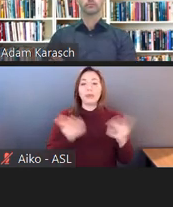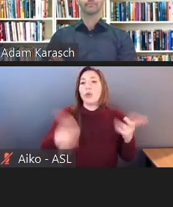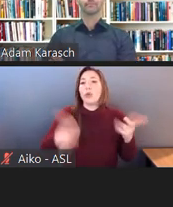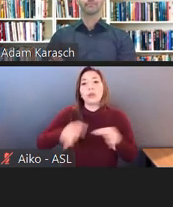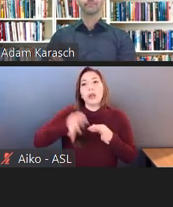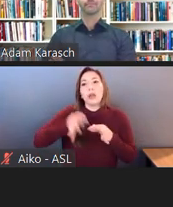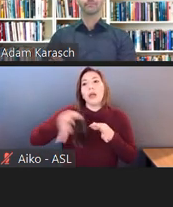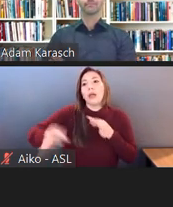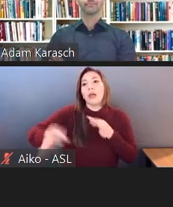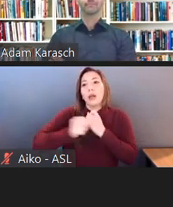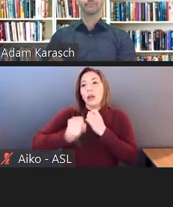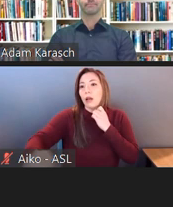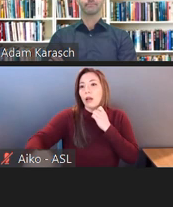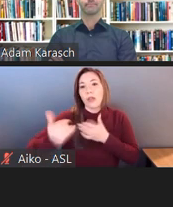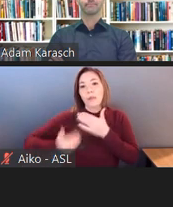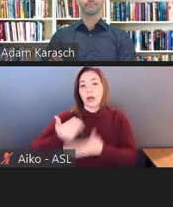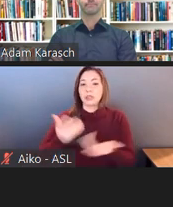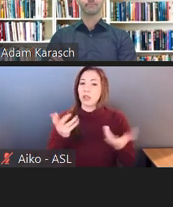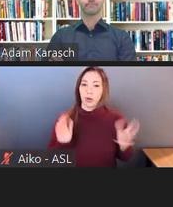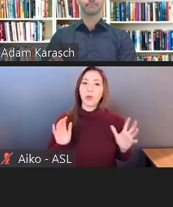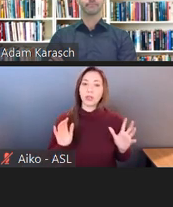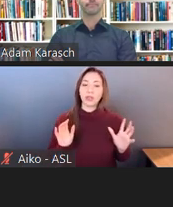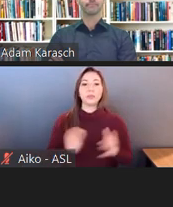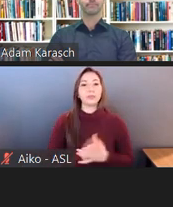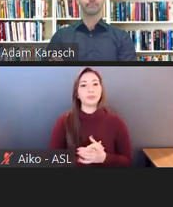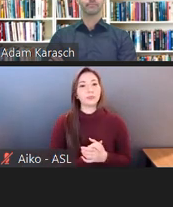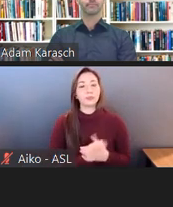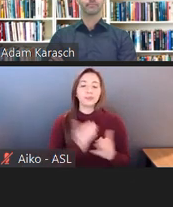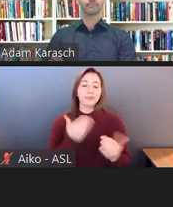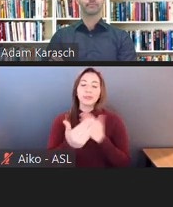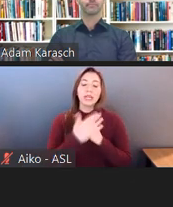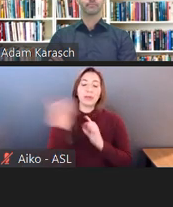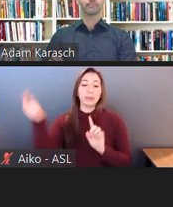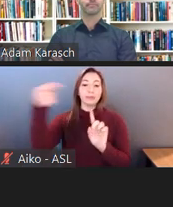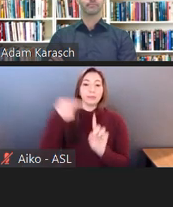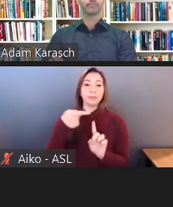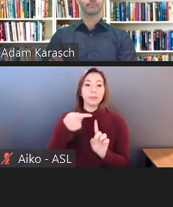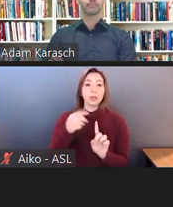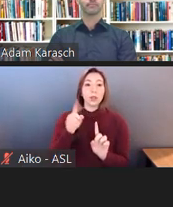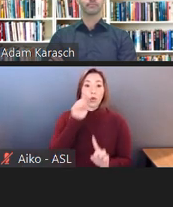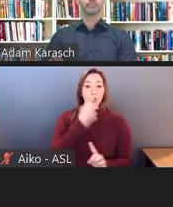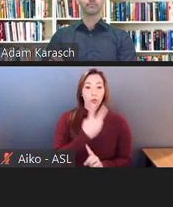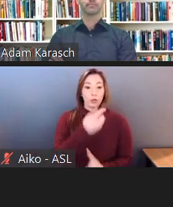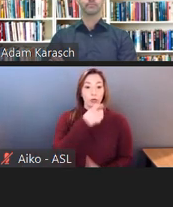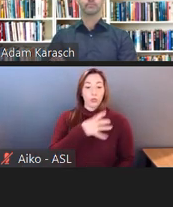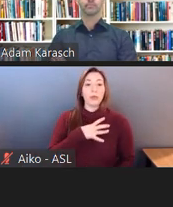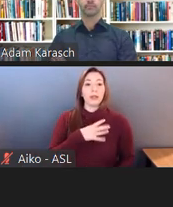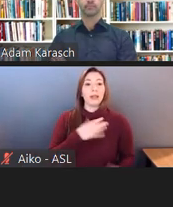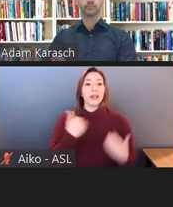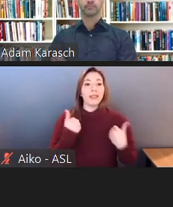So the settlement under the EEOC for these two applicants, there was a three-year consent decree.